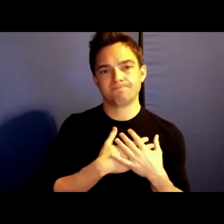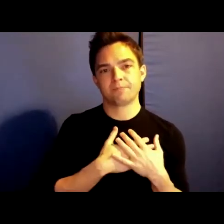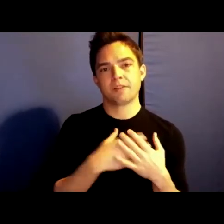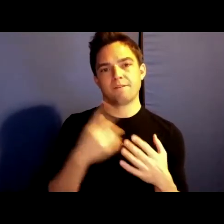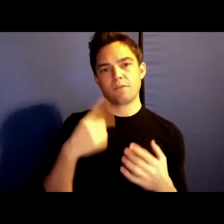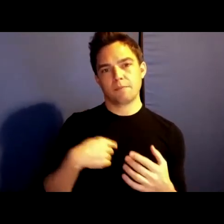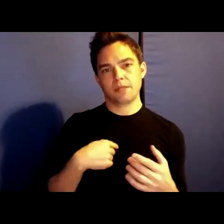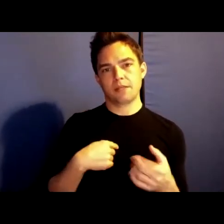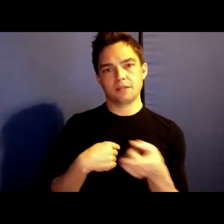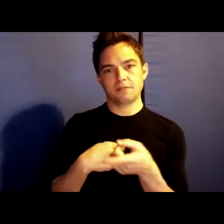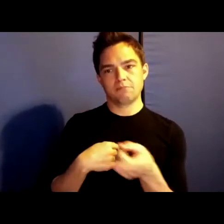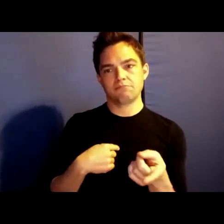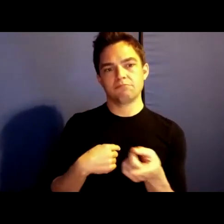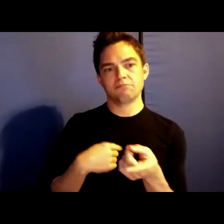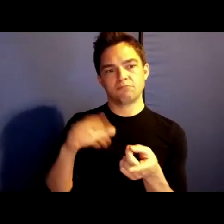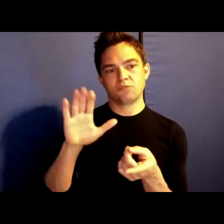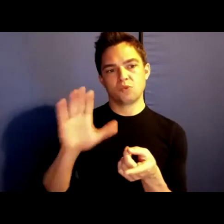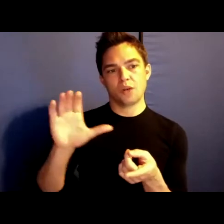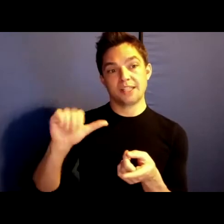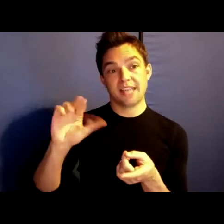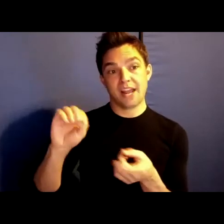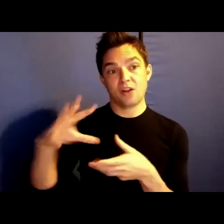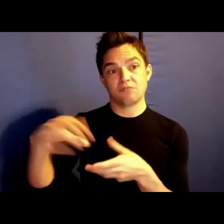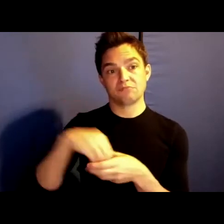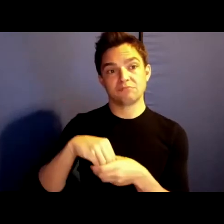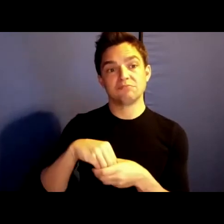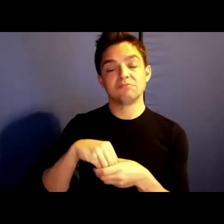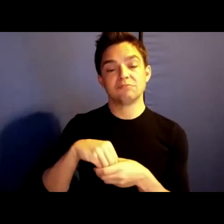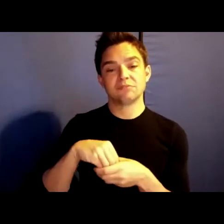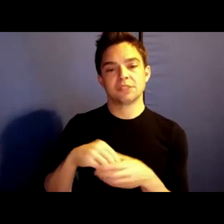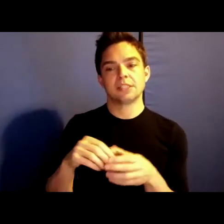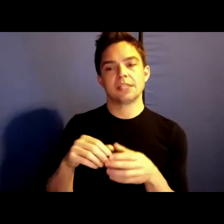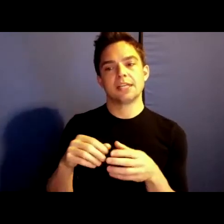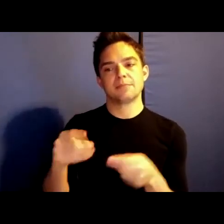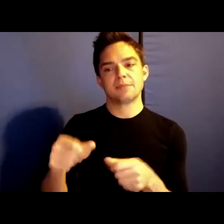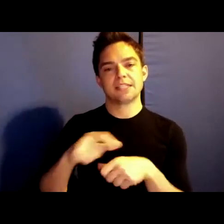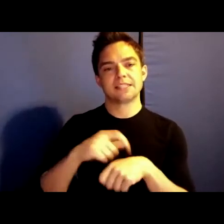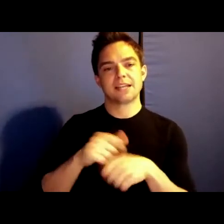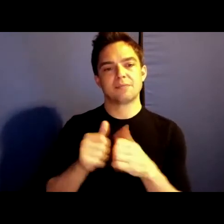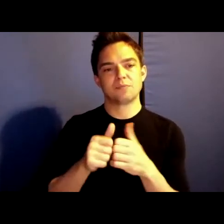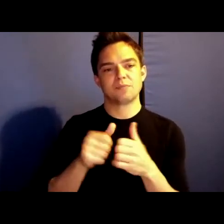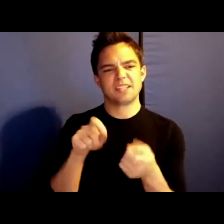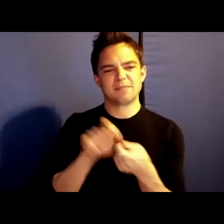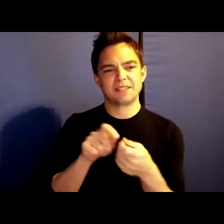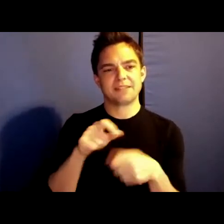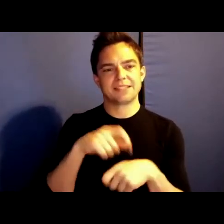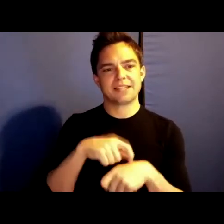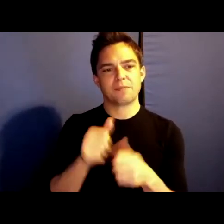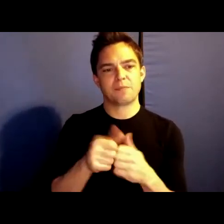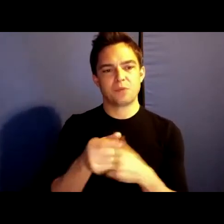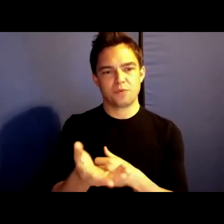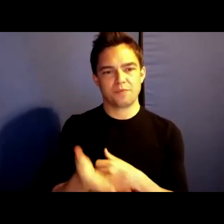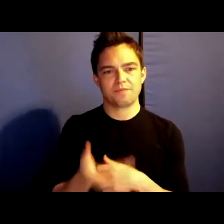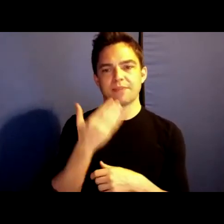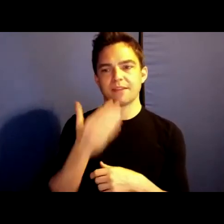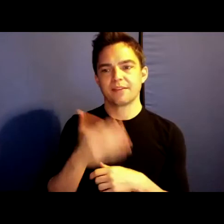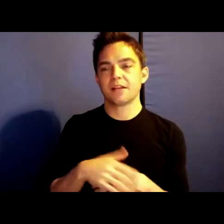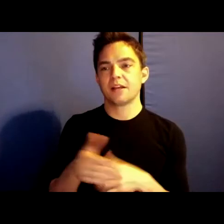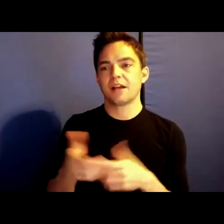your care in this regard, and to be spending this particular time with you. So thank you for that. I'm going to give everybody break from being